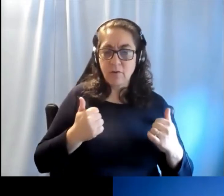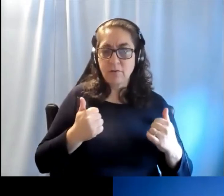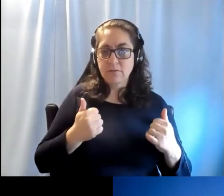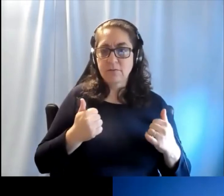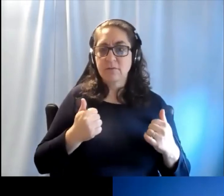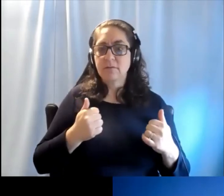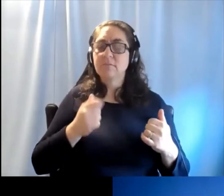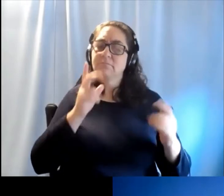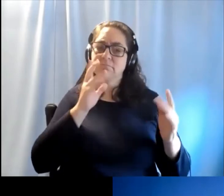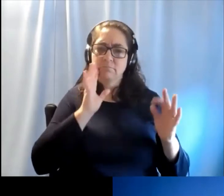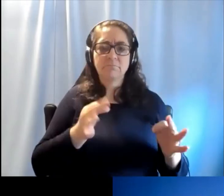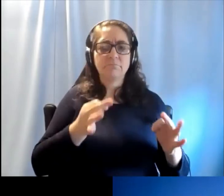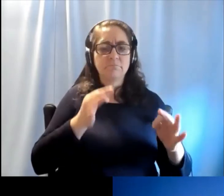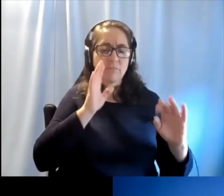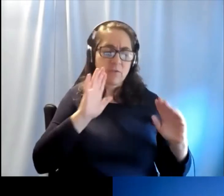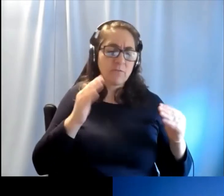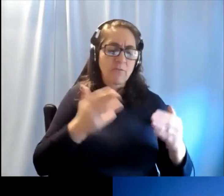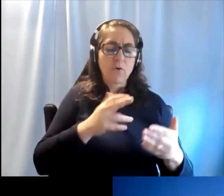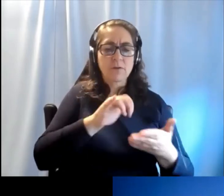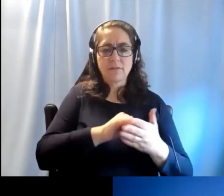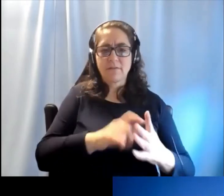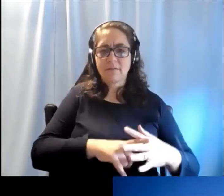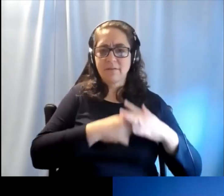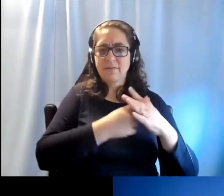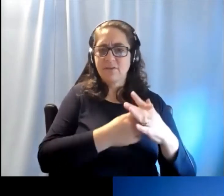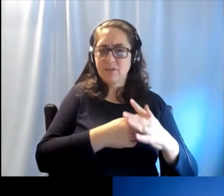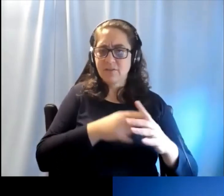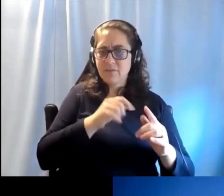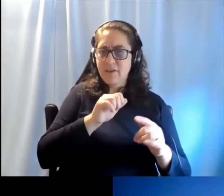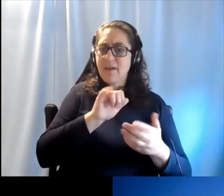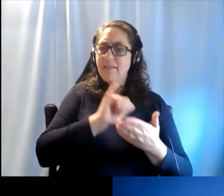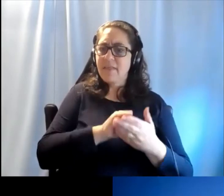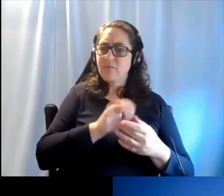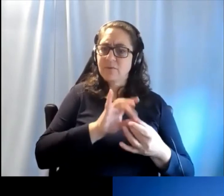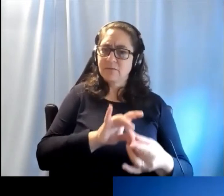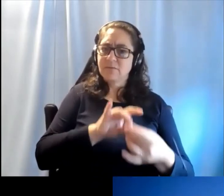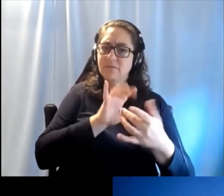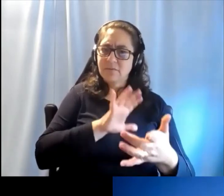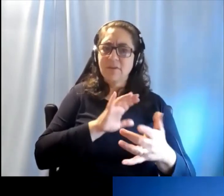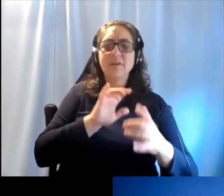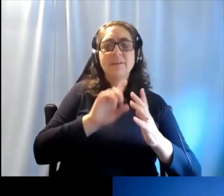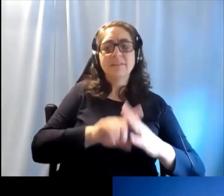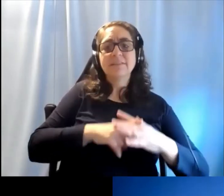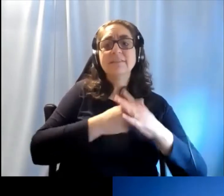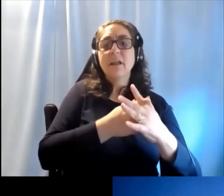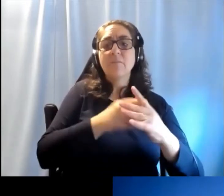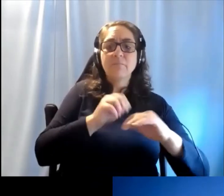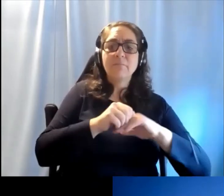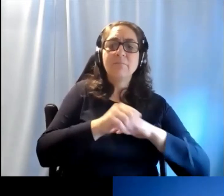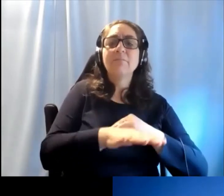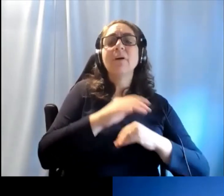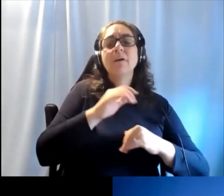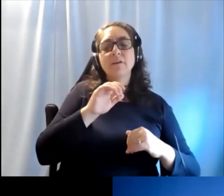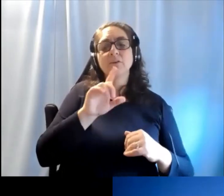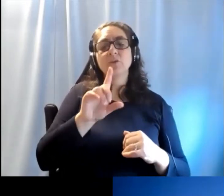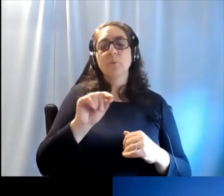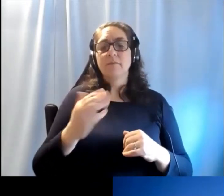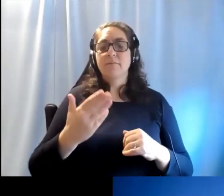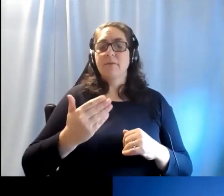So certainly the focus of this initiative, which was then launched in 2015 to address